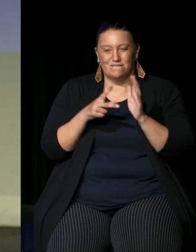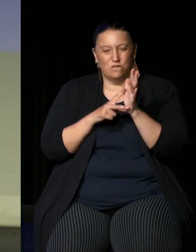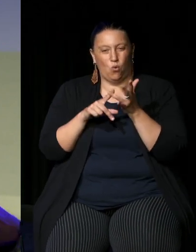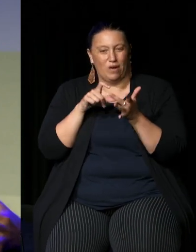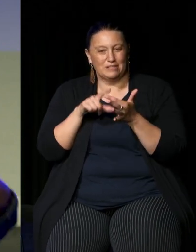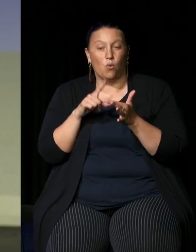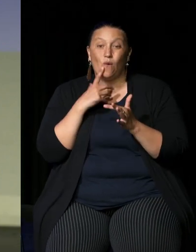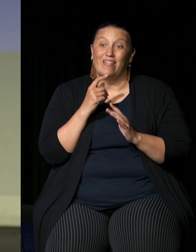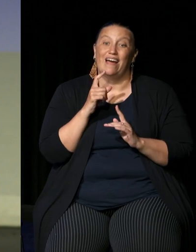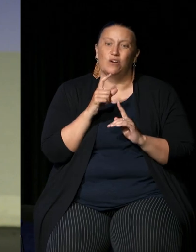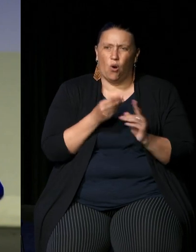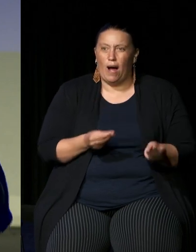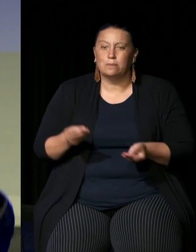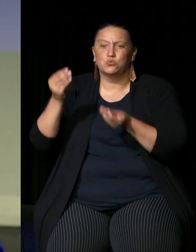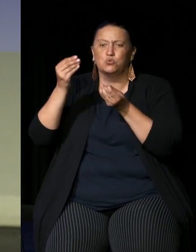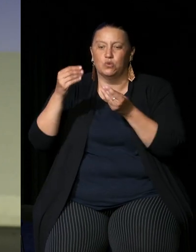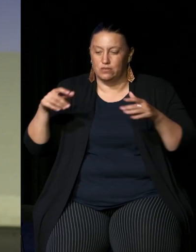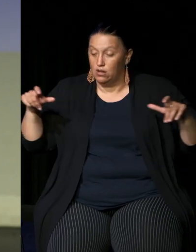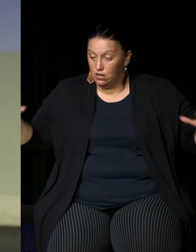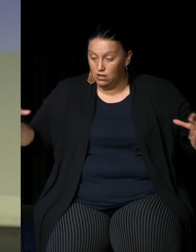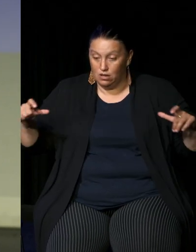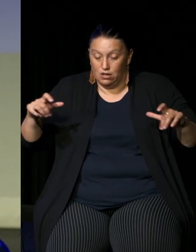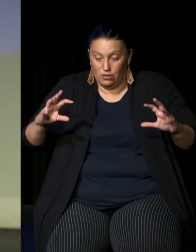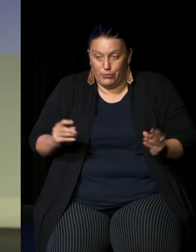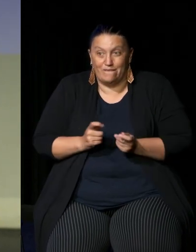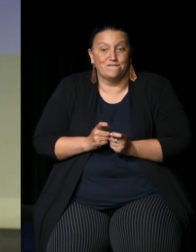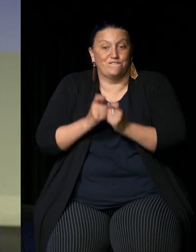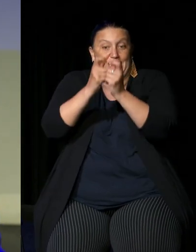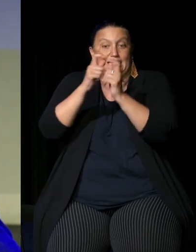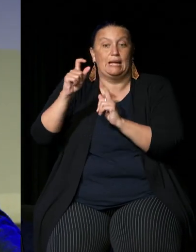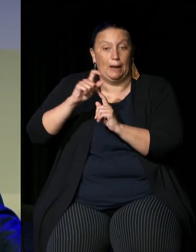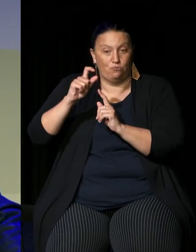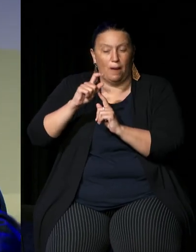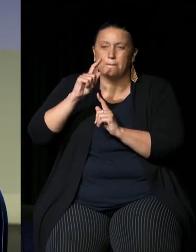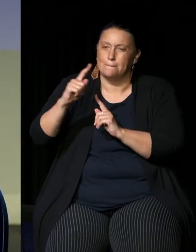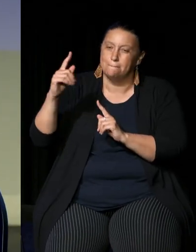it will go up to a National voice but importantly the emphasis is on the regional Grassroots voices.